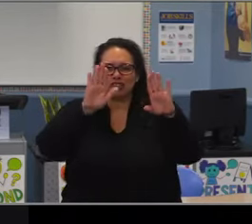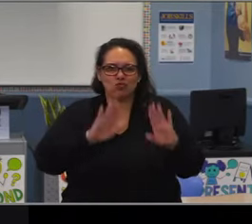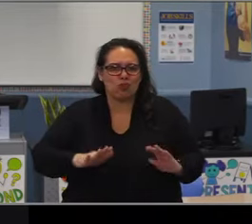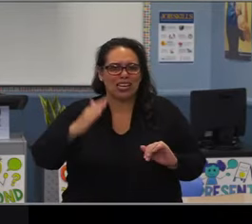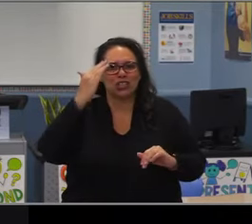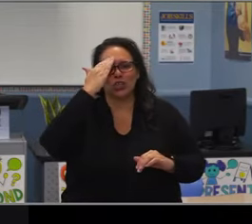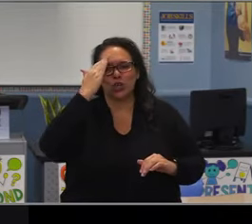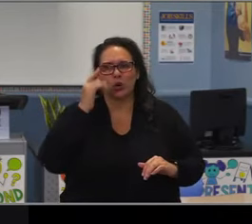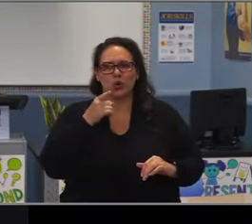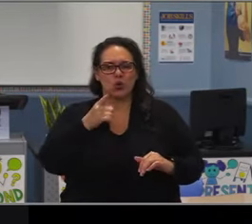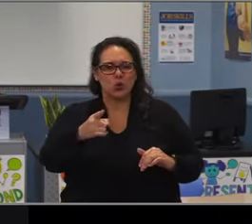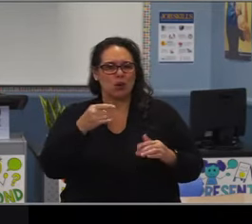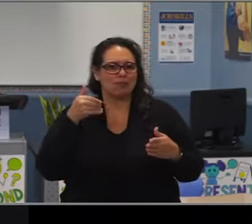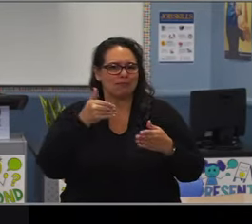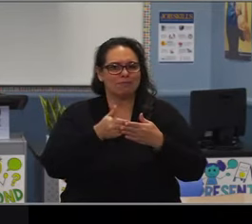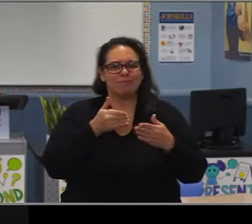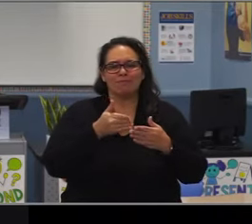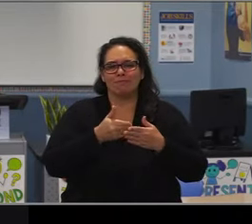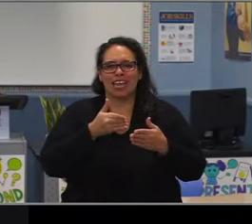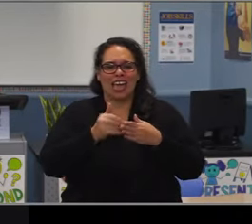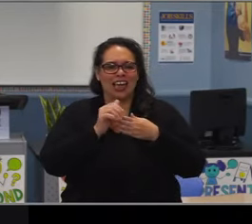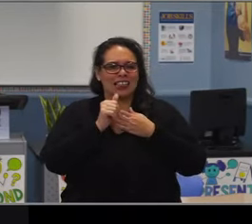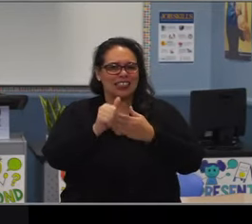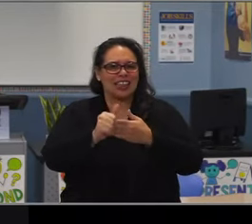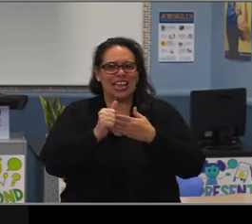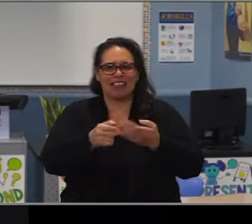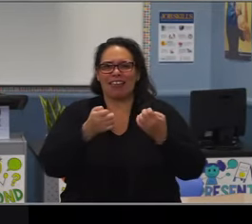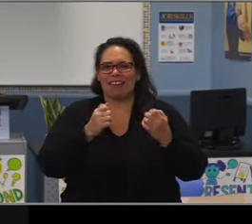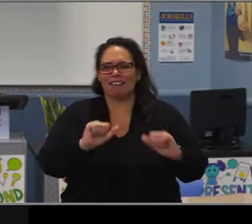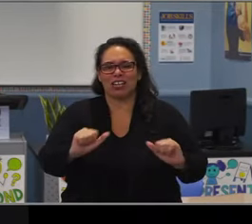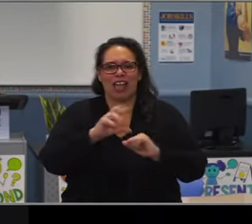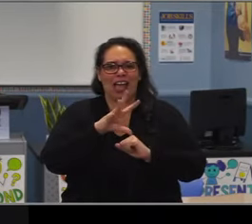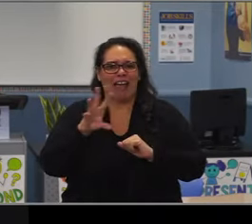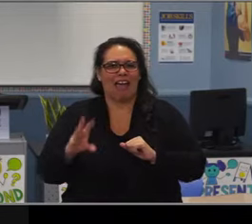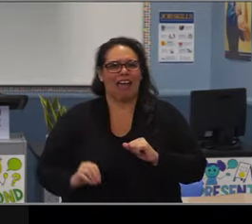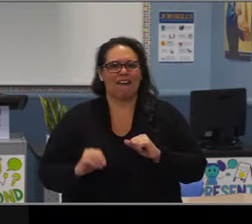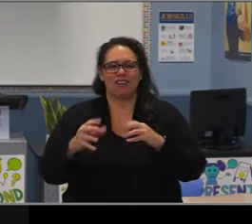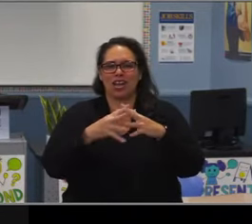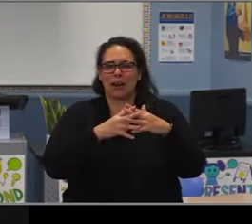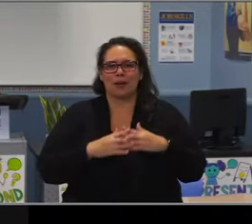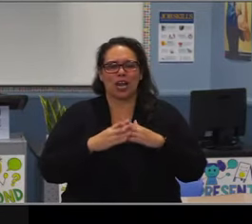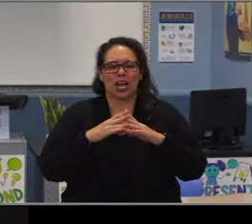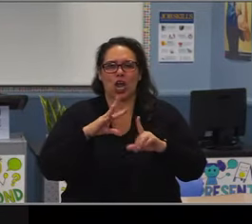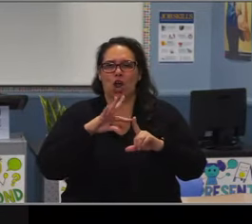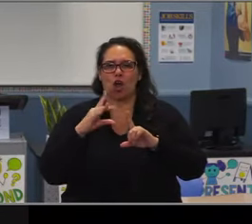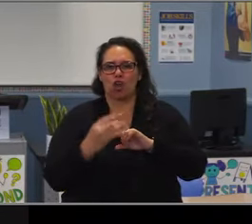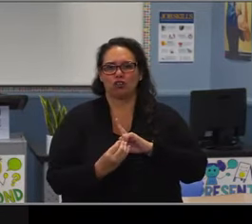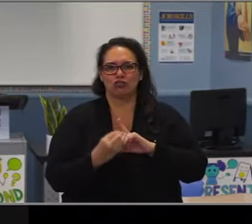Congratulations and best wishes for the future. Dr. Williams, your legacy on the board